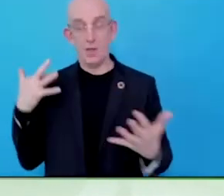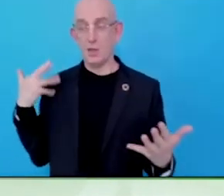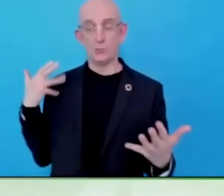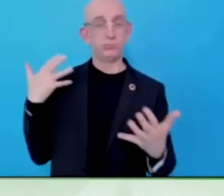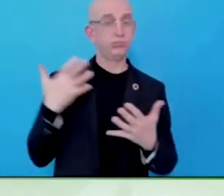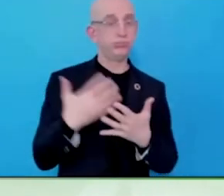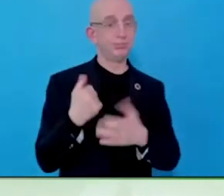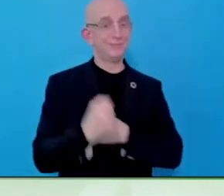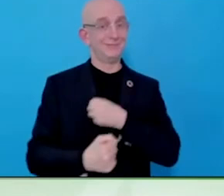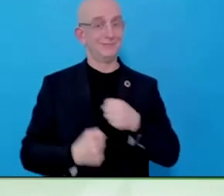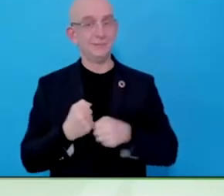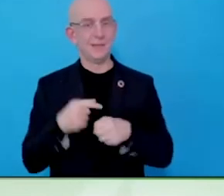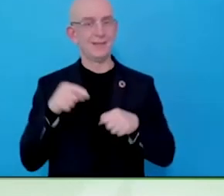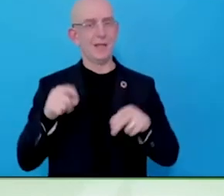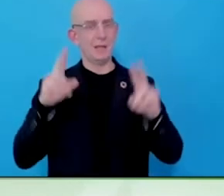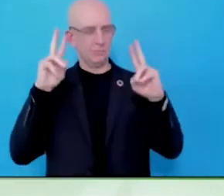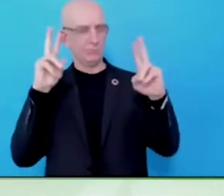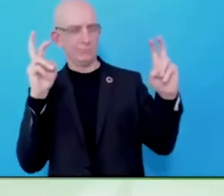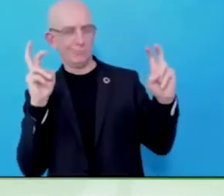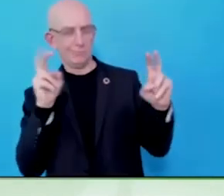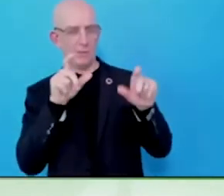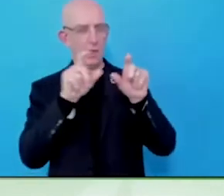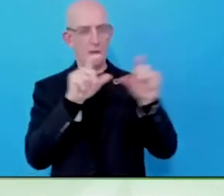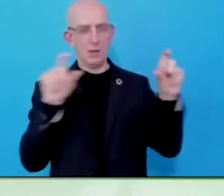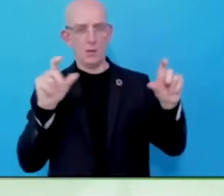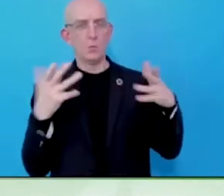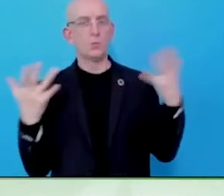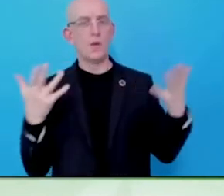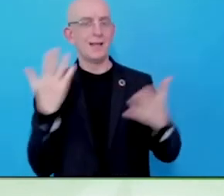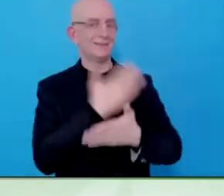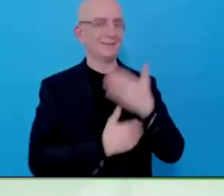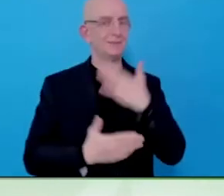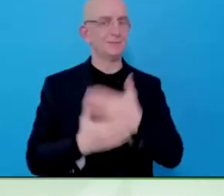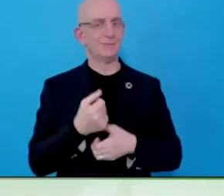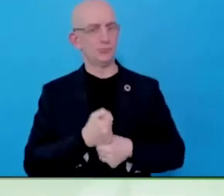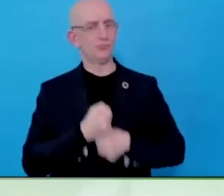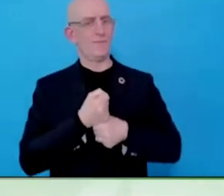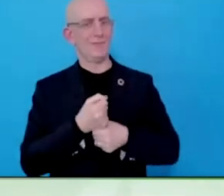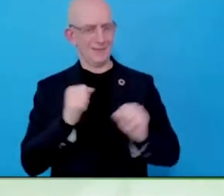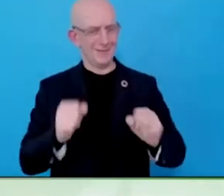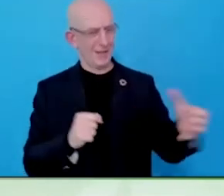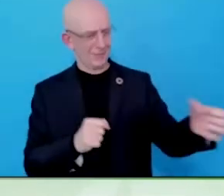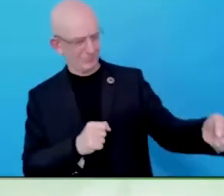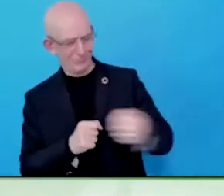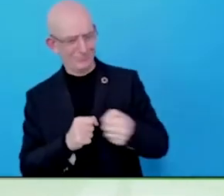today because of the disability community has the confidence to say that we have